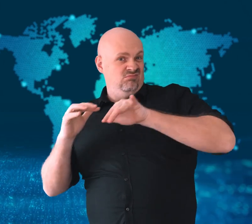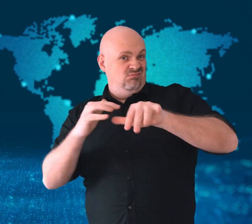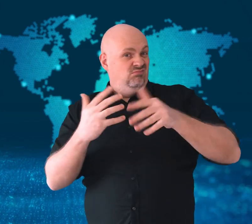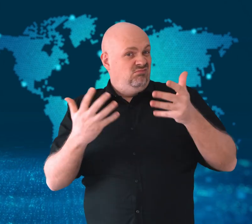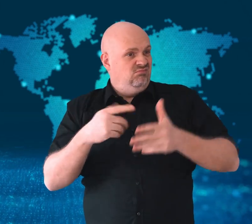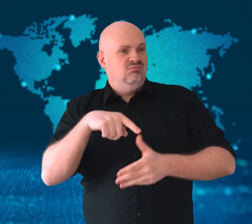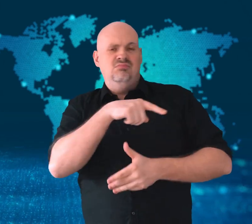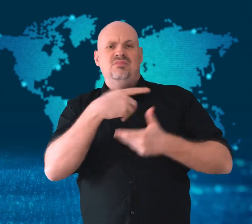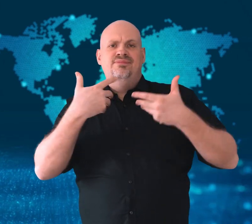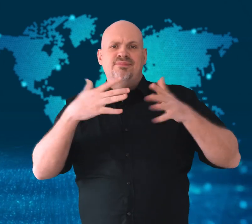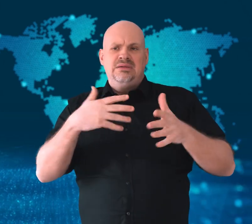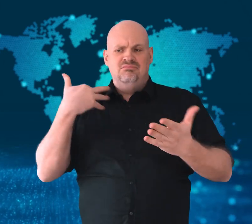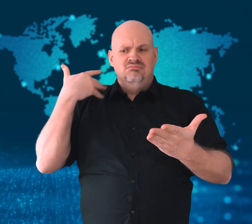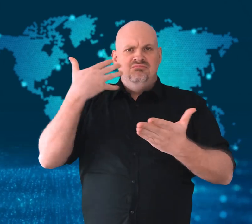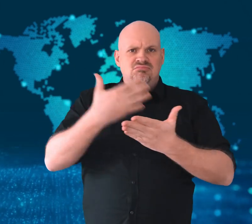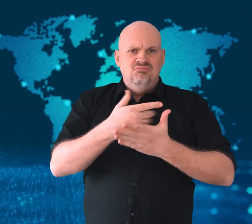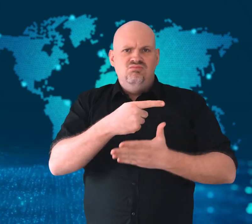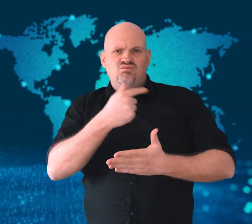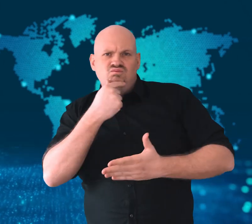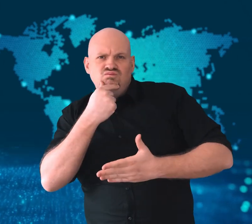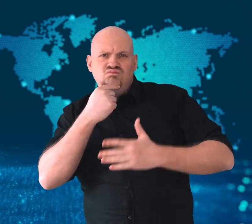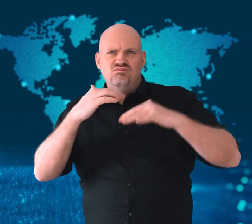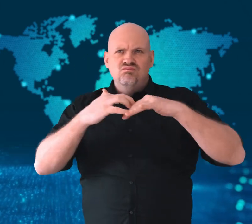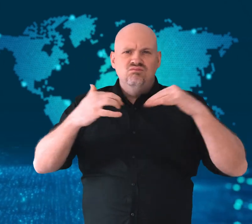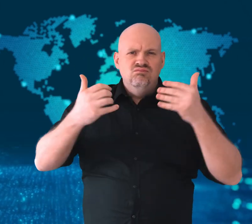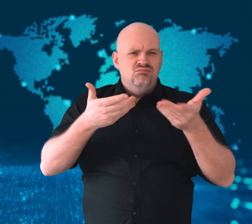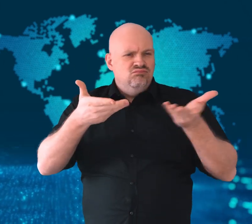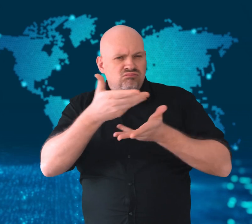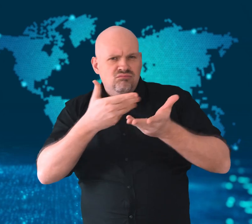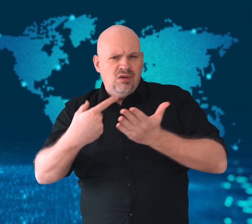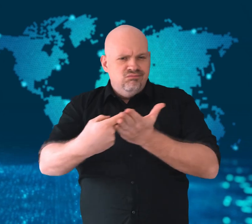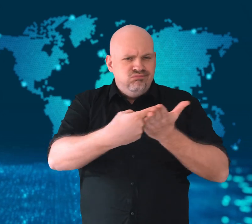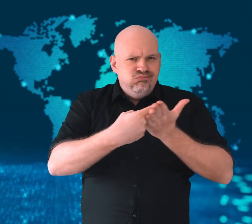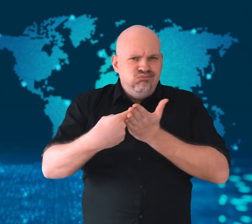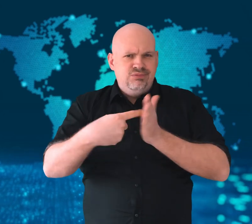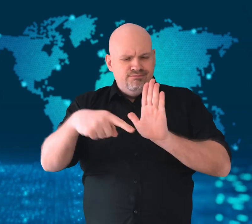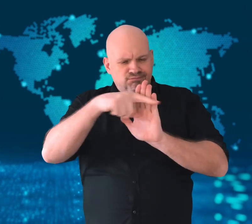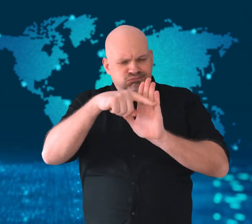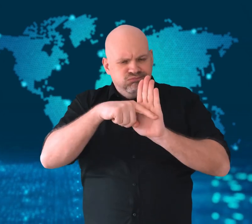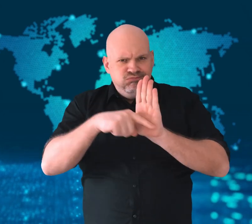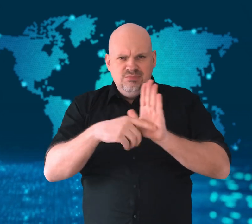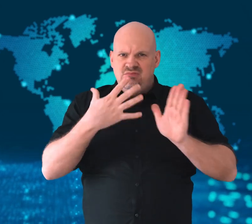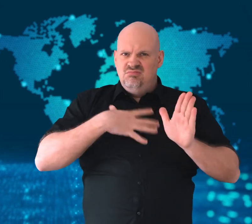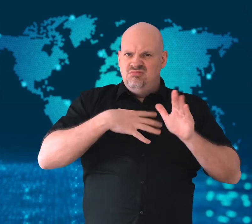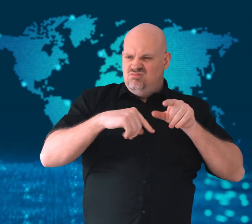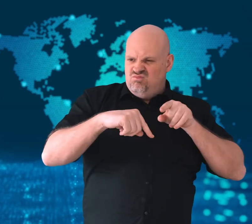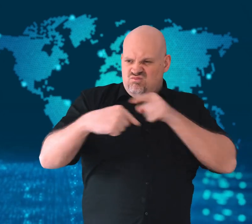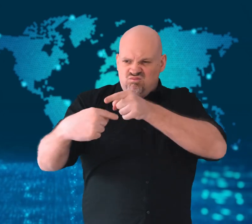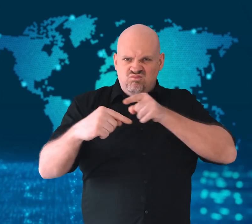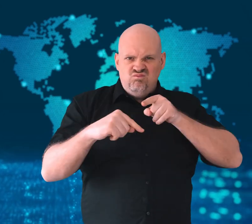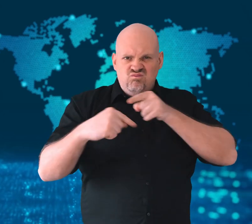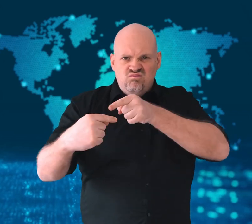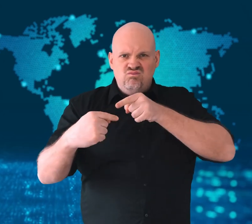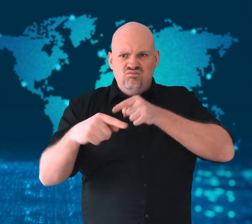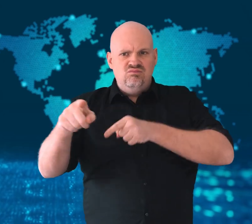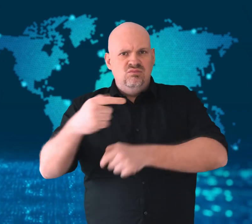killed in the failed coup. According to Embalo,